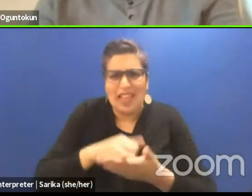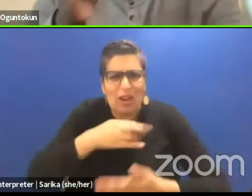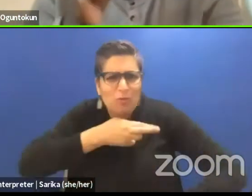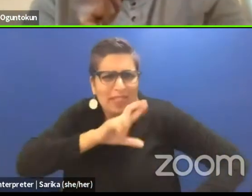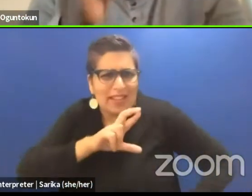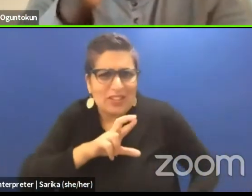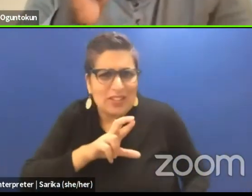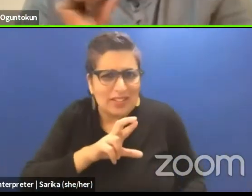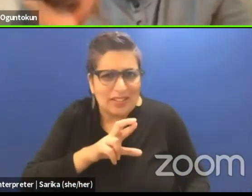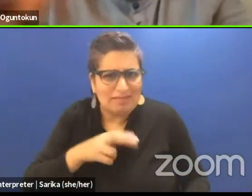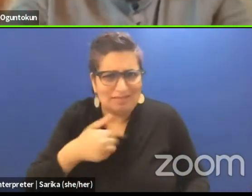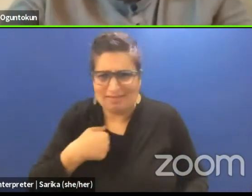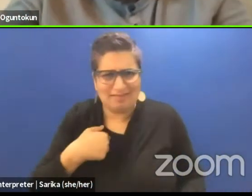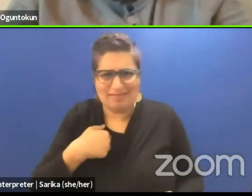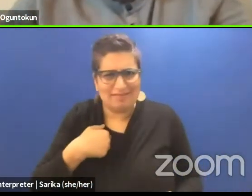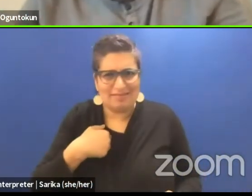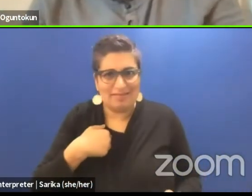therefore I would make a mockery of it.